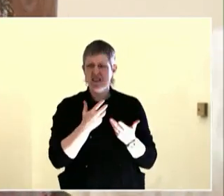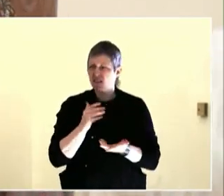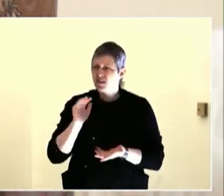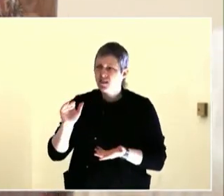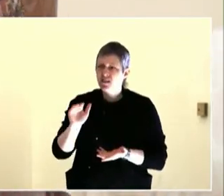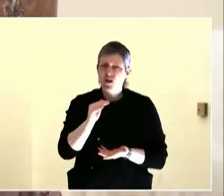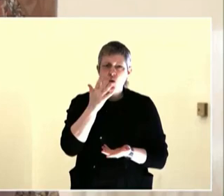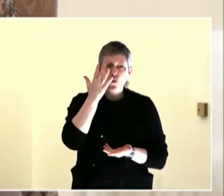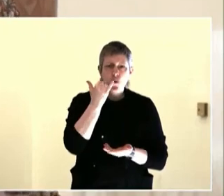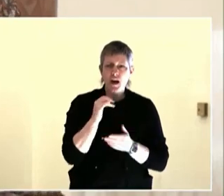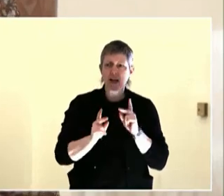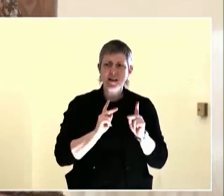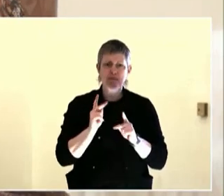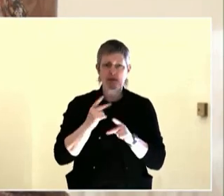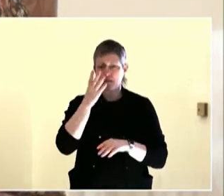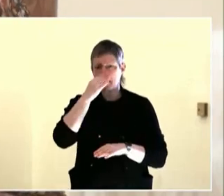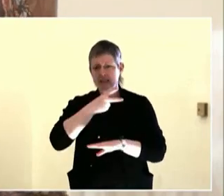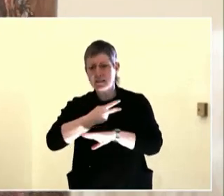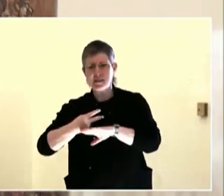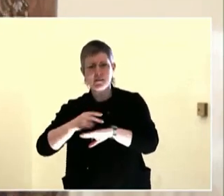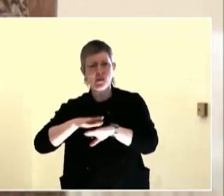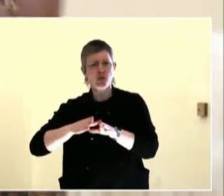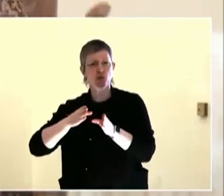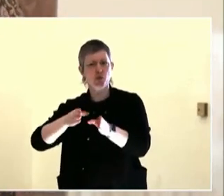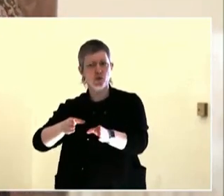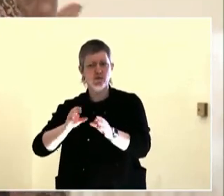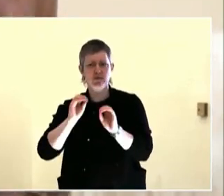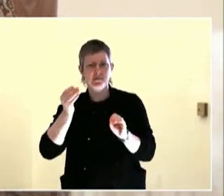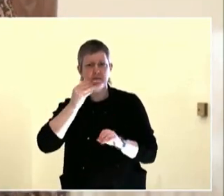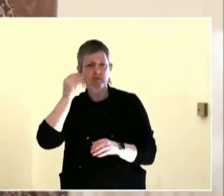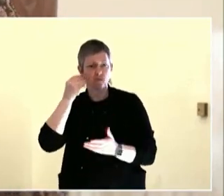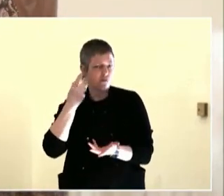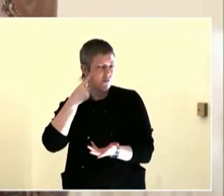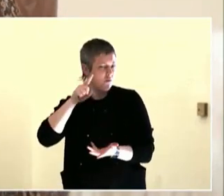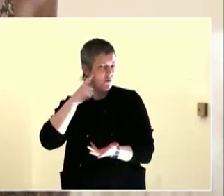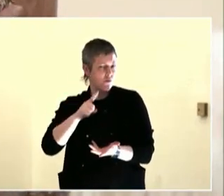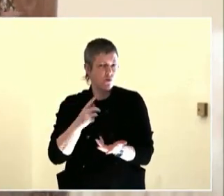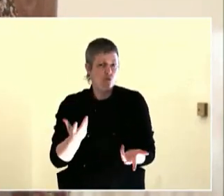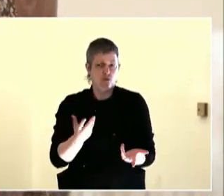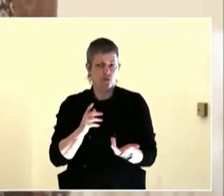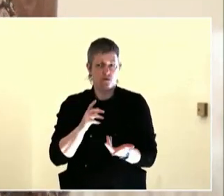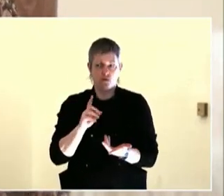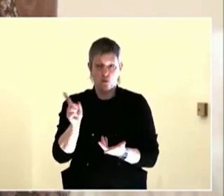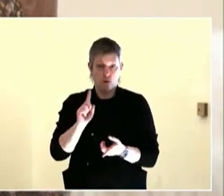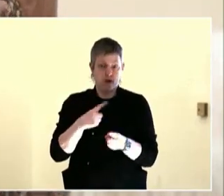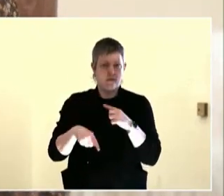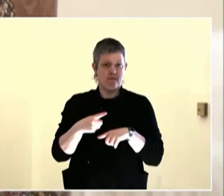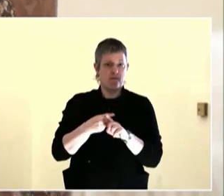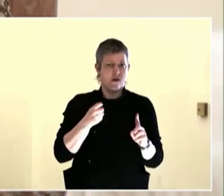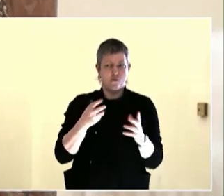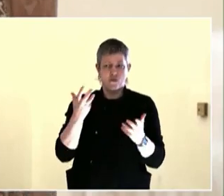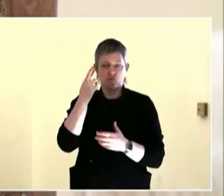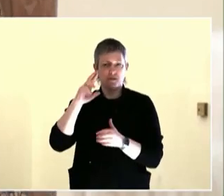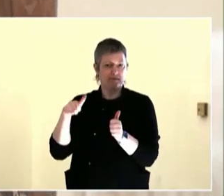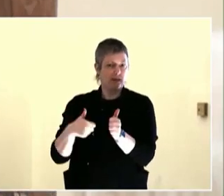I'm going to go first, even though I think I'm third on the agenda. Can you hear me? Okay.